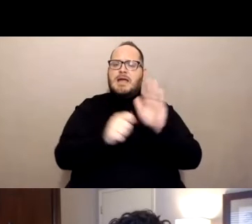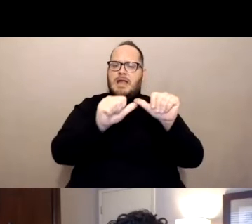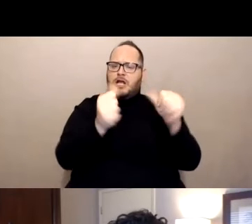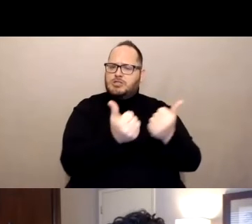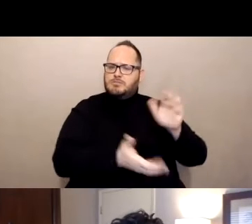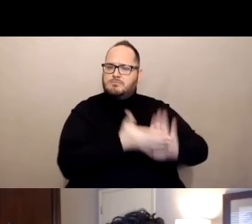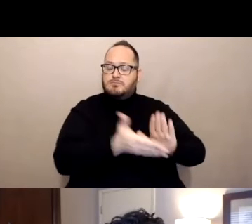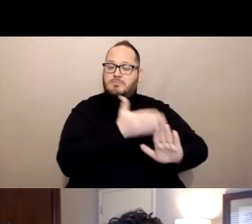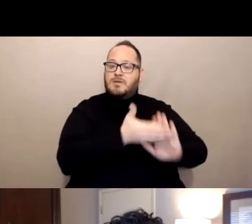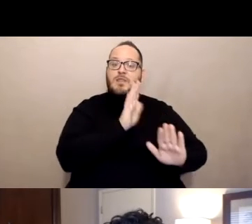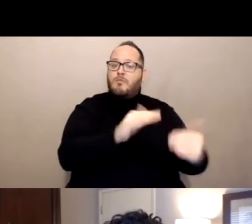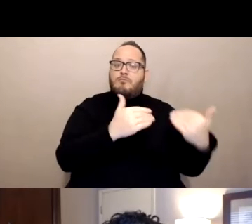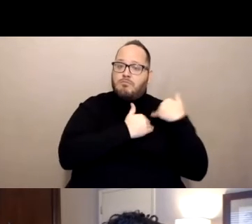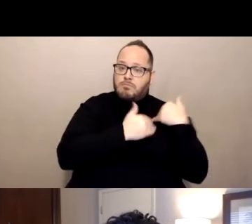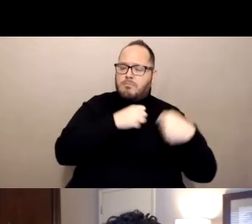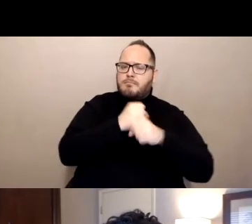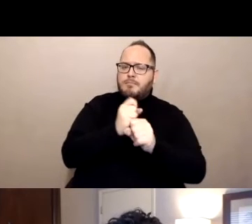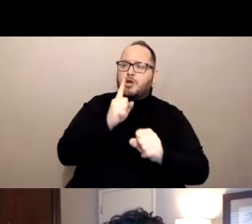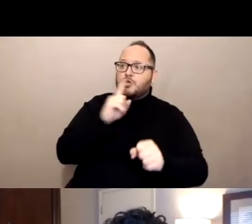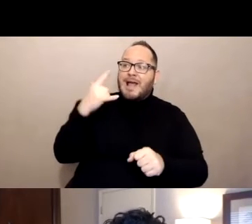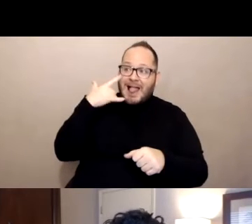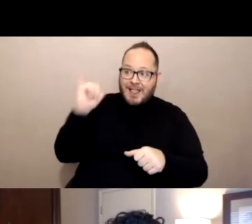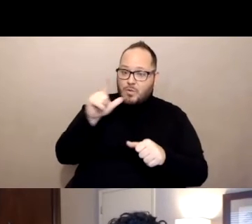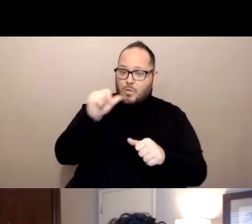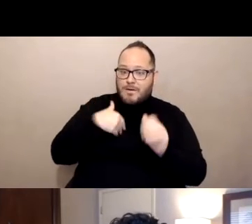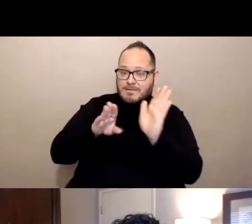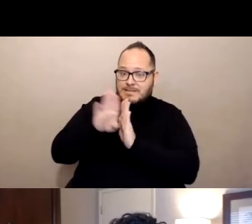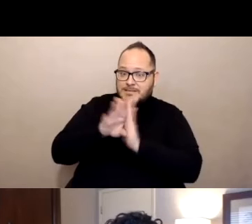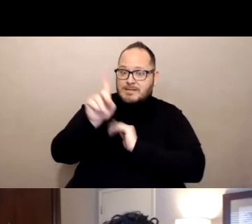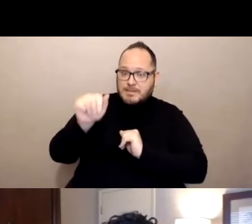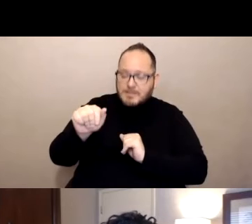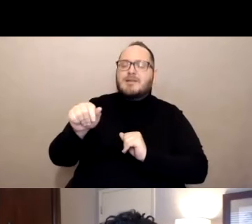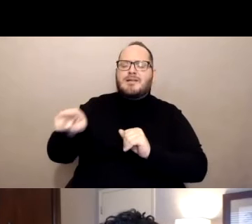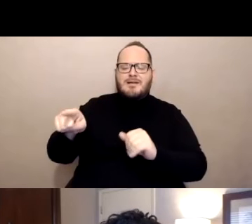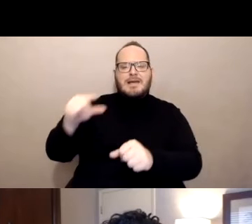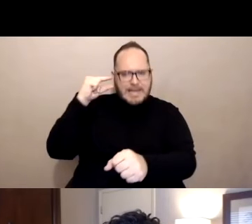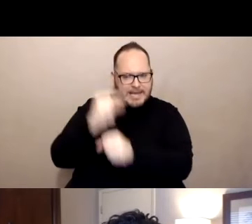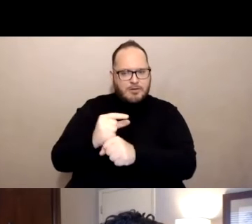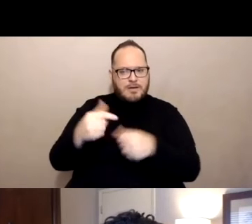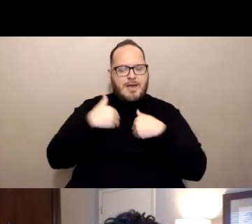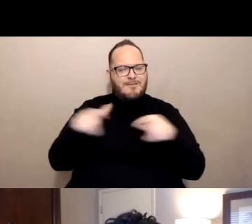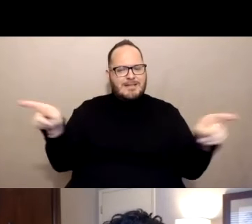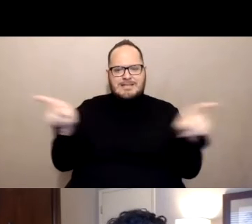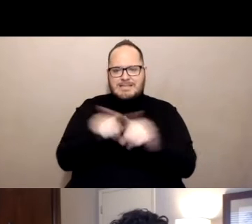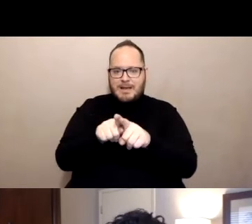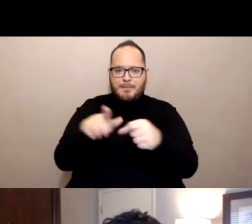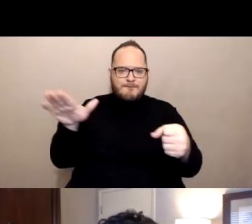with developmental disabilities are guaranteed the same full and equal opportunities for life, Liberty